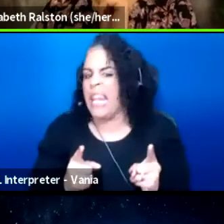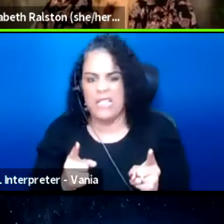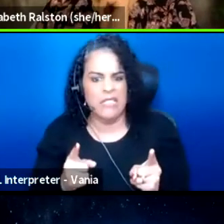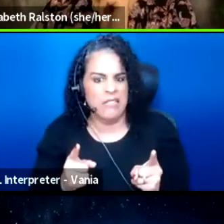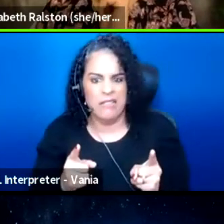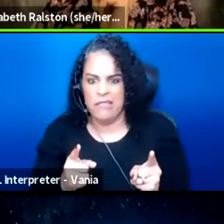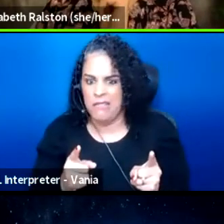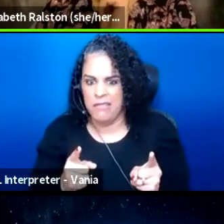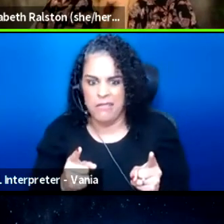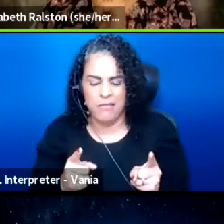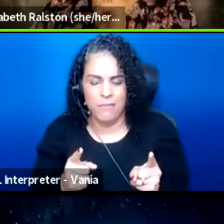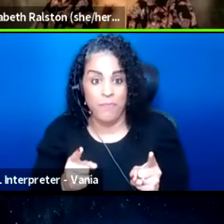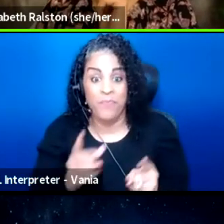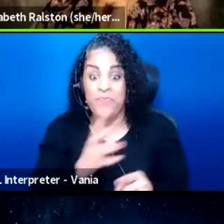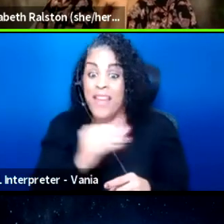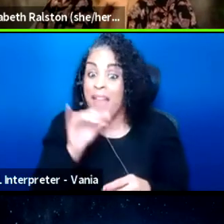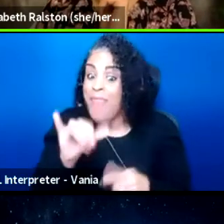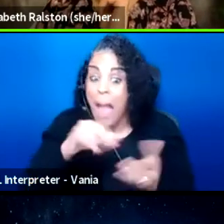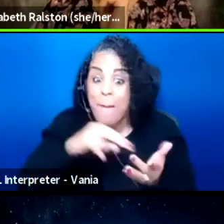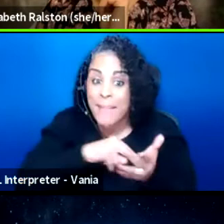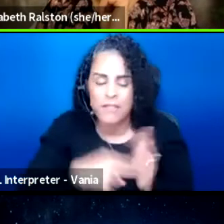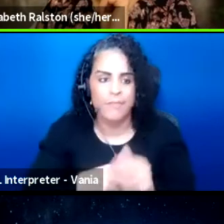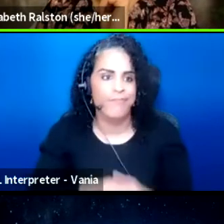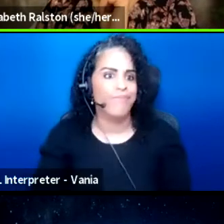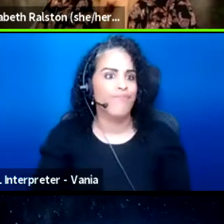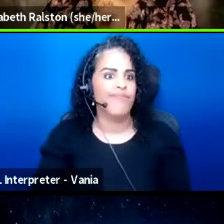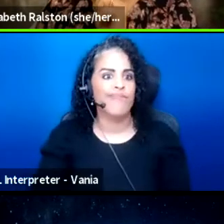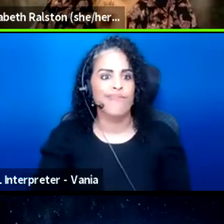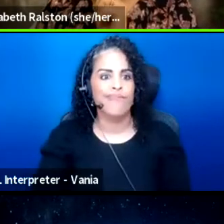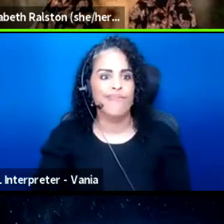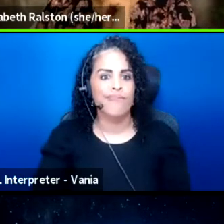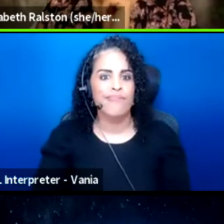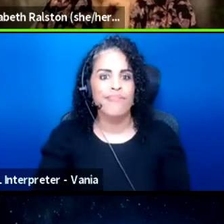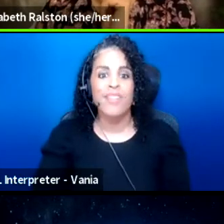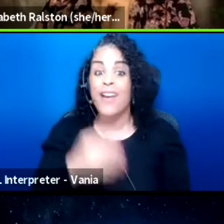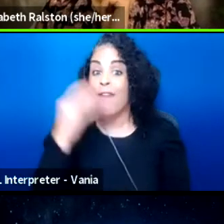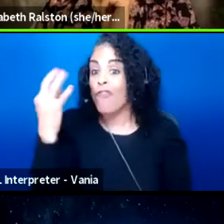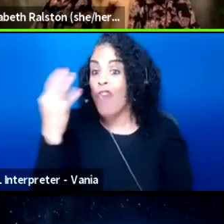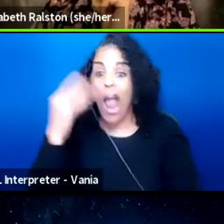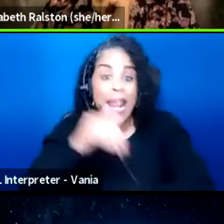and that means, you know it's a Friday night and I'm thinking,